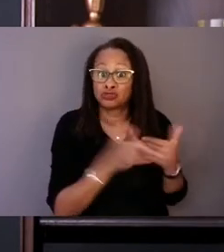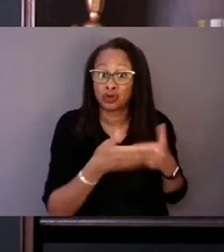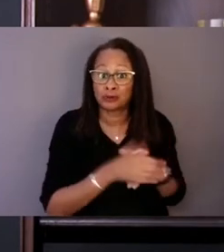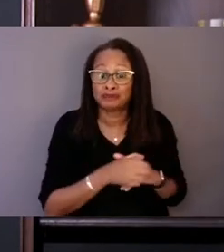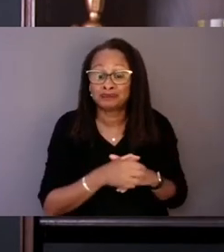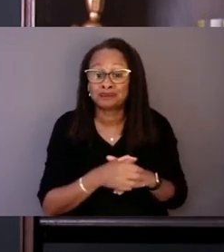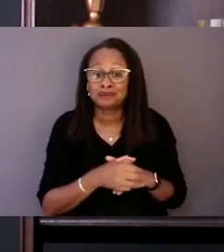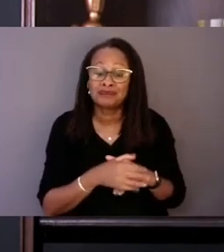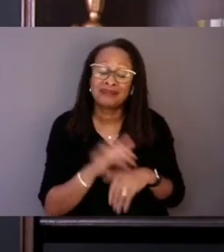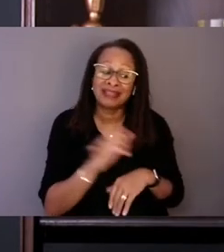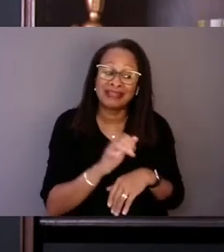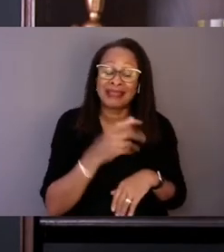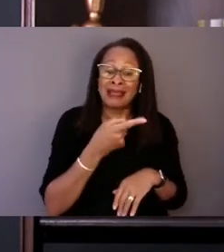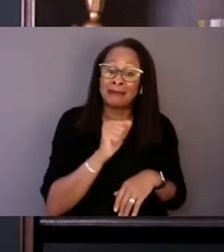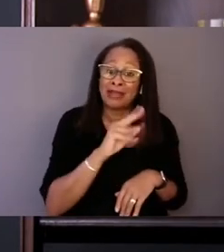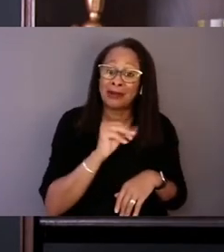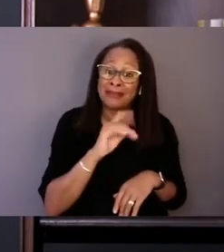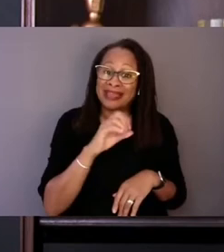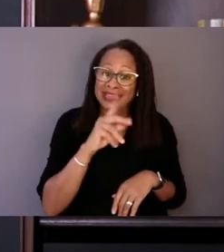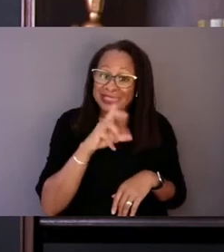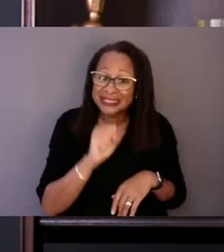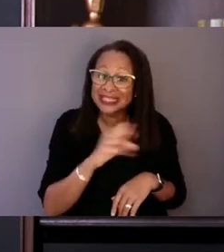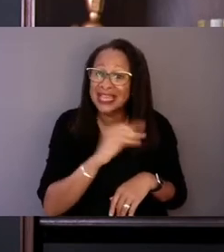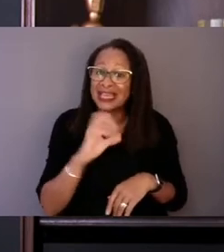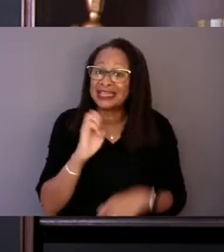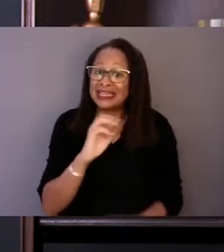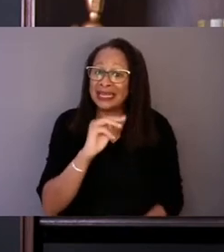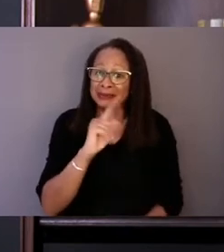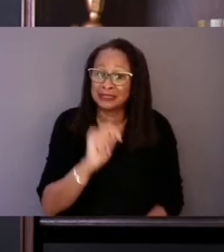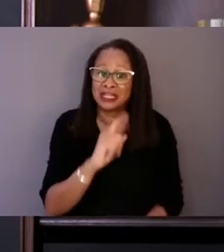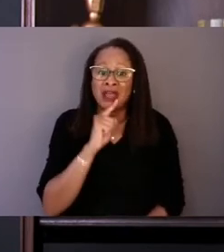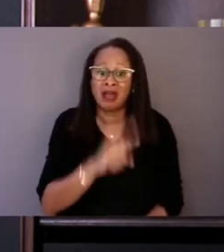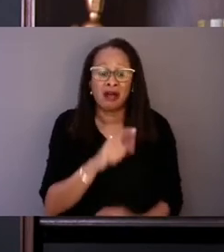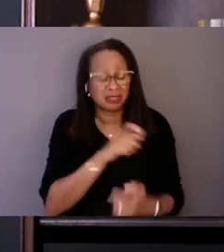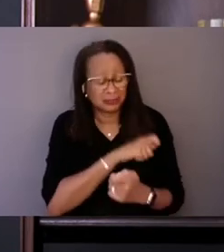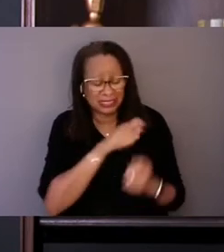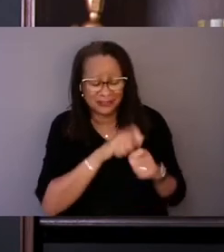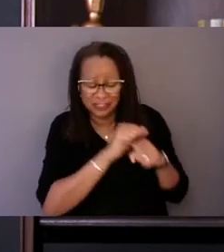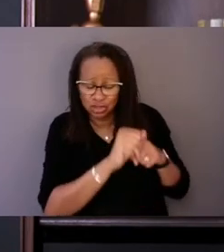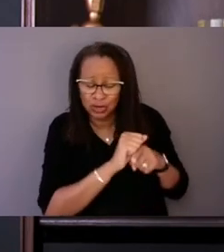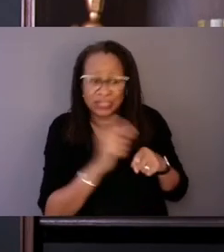are trained to specially respond to medical emergencies wherever that emergency may be,